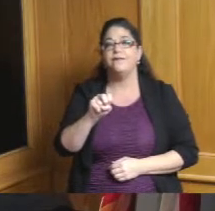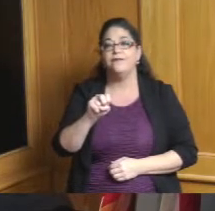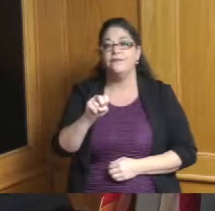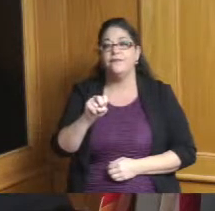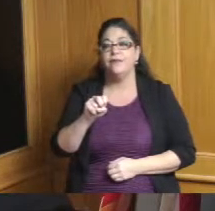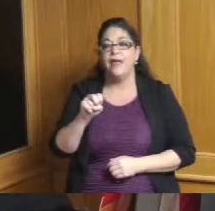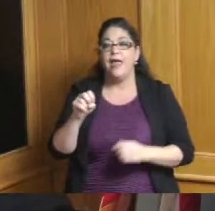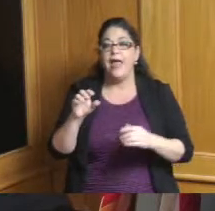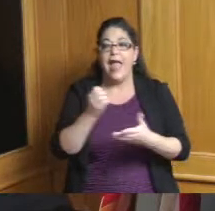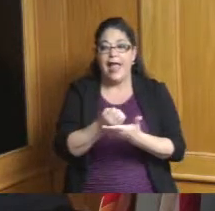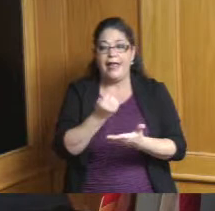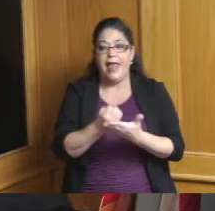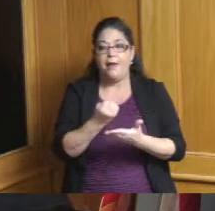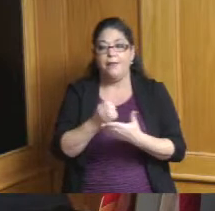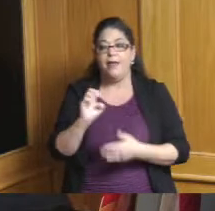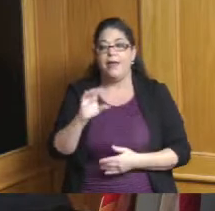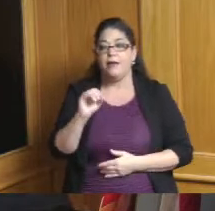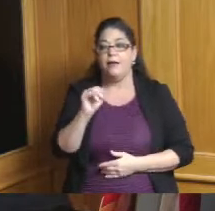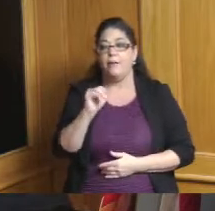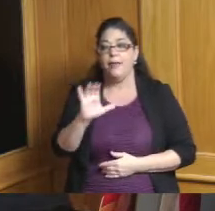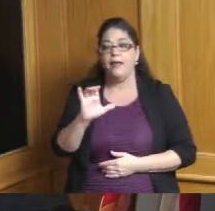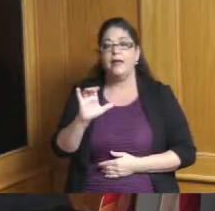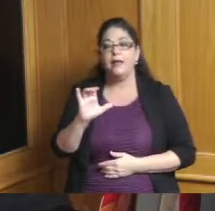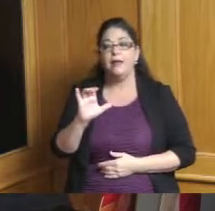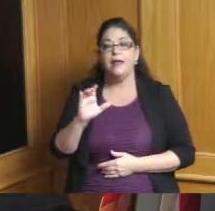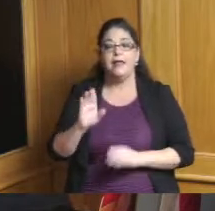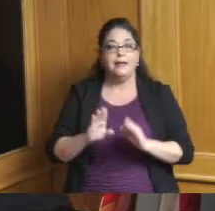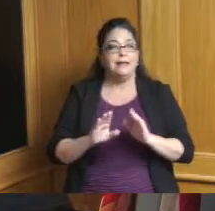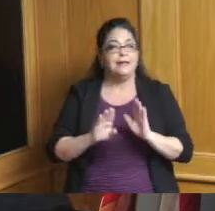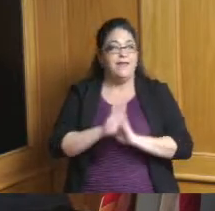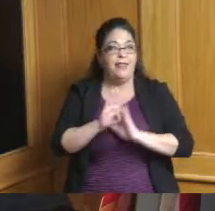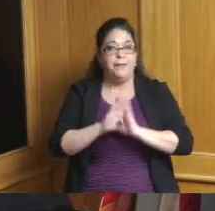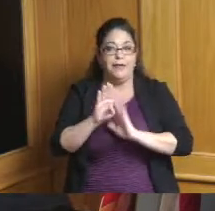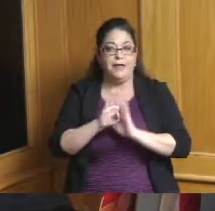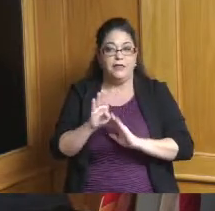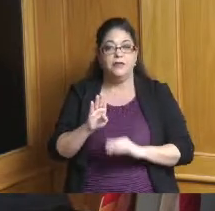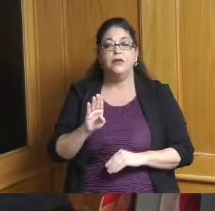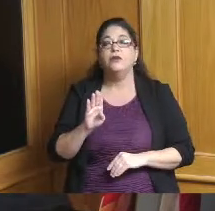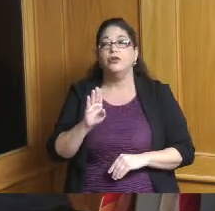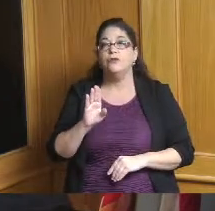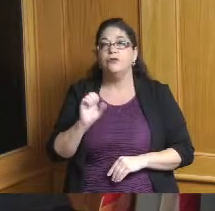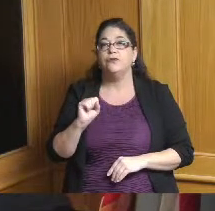economic development administration and so maybe just to put a finer point on what I was saying